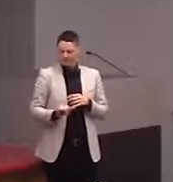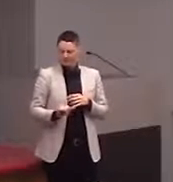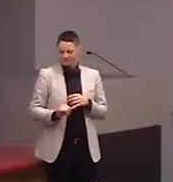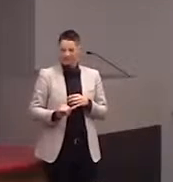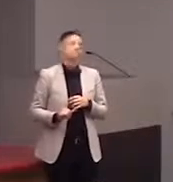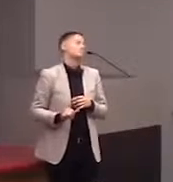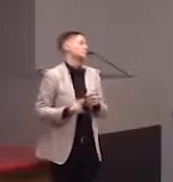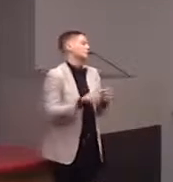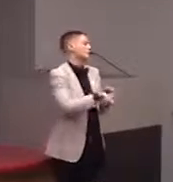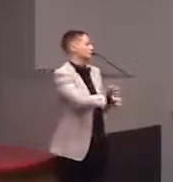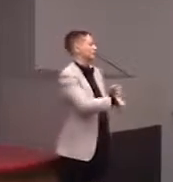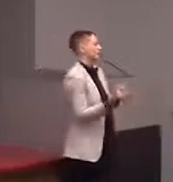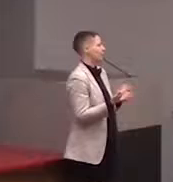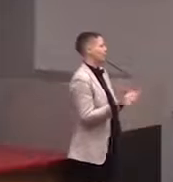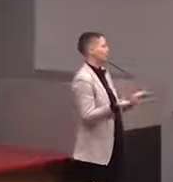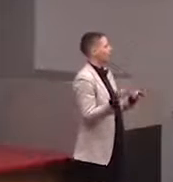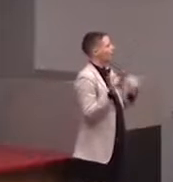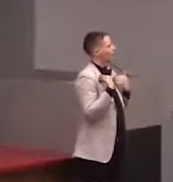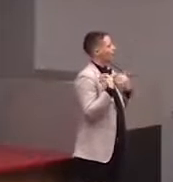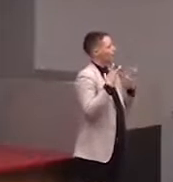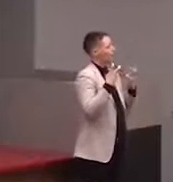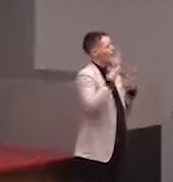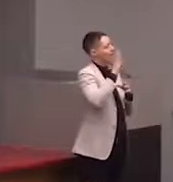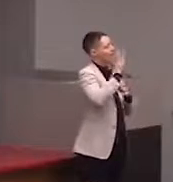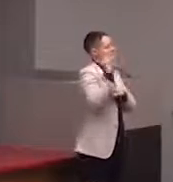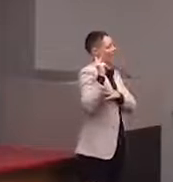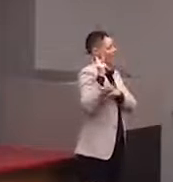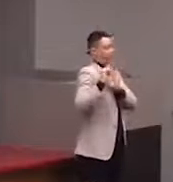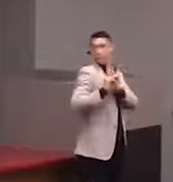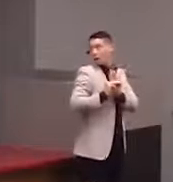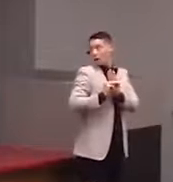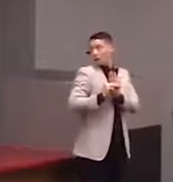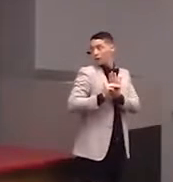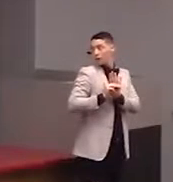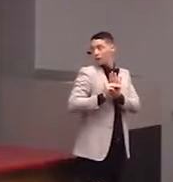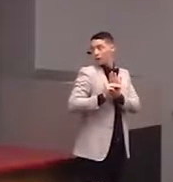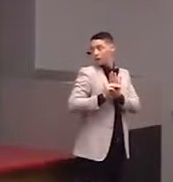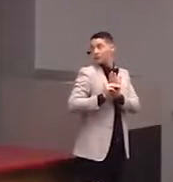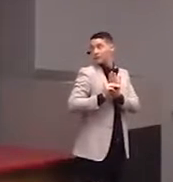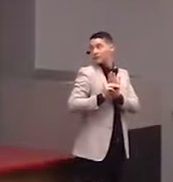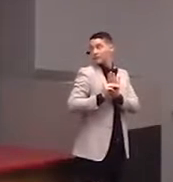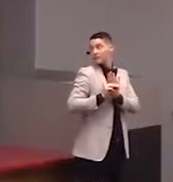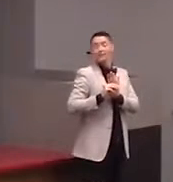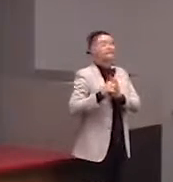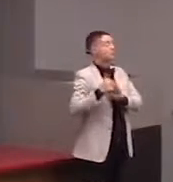Another thing is, we have bat models, so this is kind of partially inspired by,